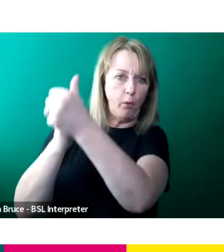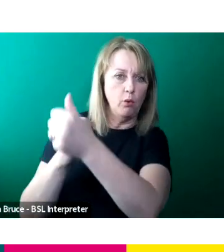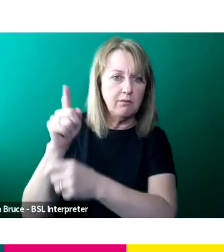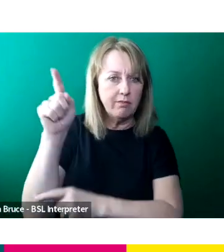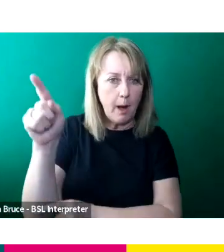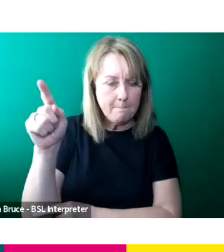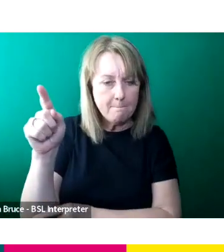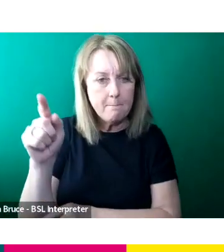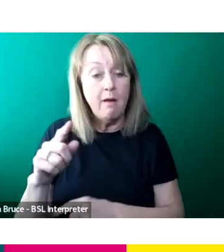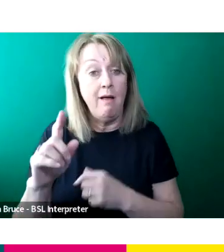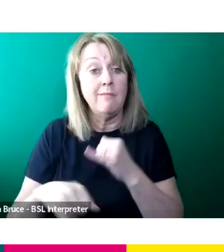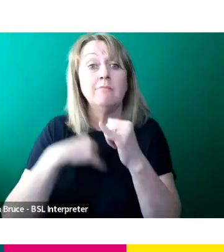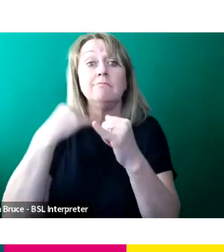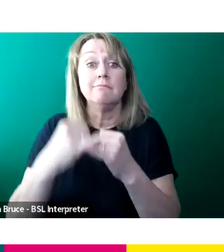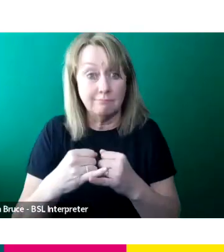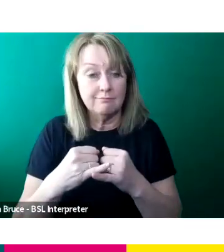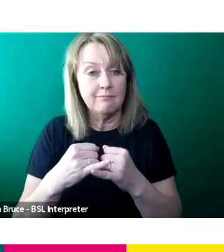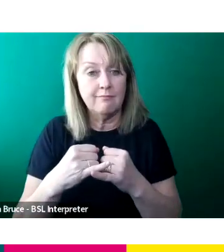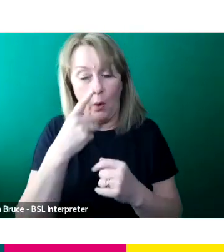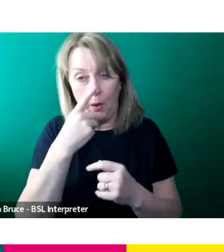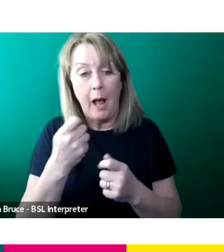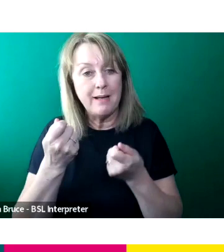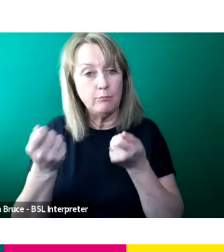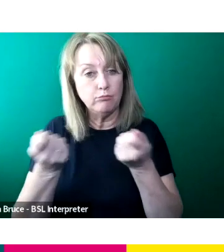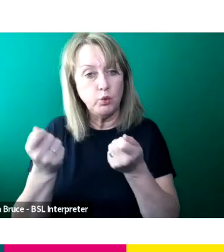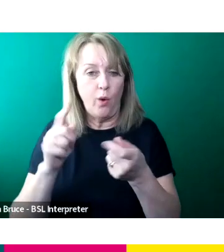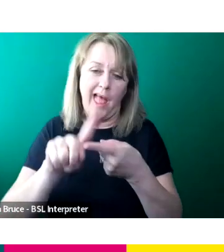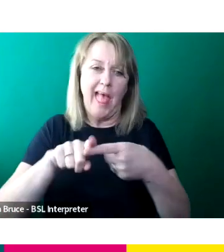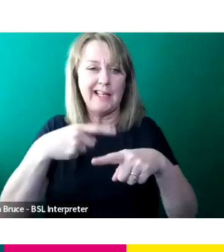And then eventually you can go up the sort of producer route up to exec producer who are the big cheeses.